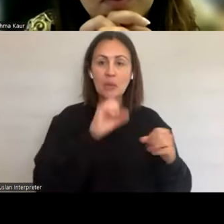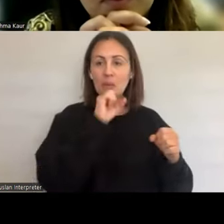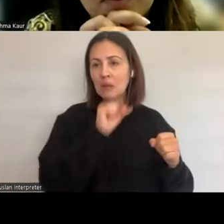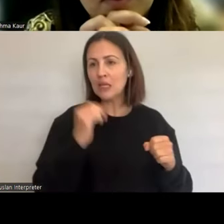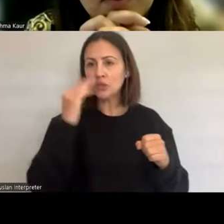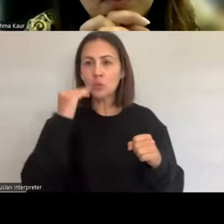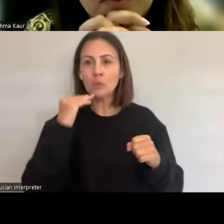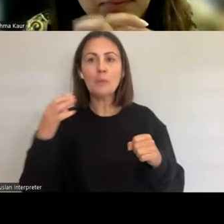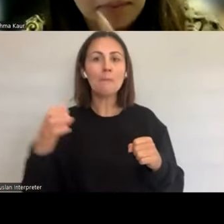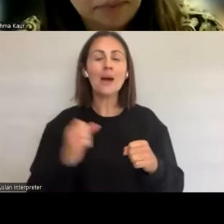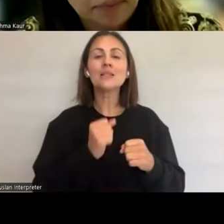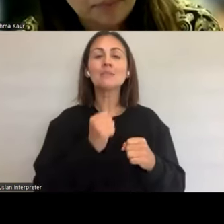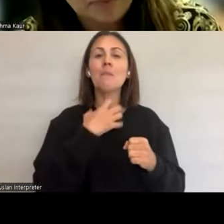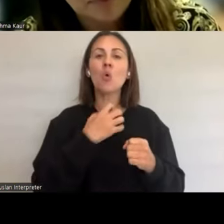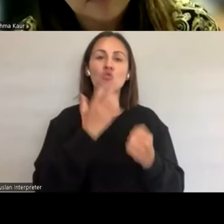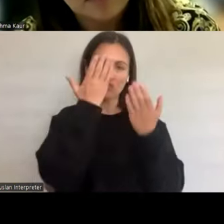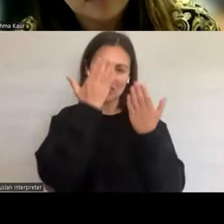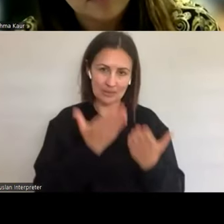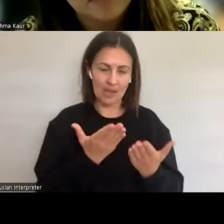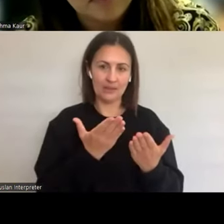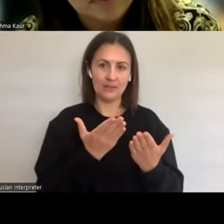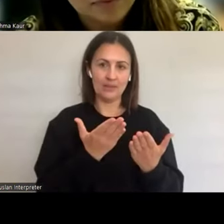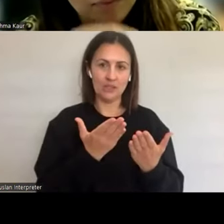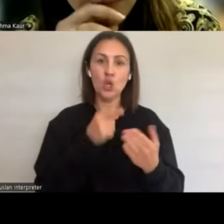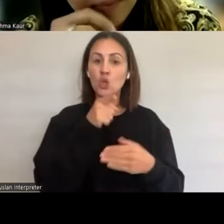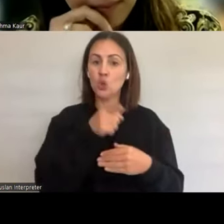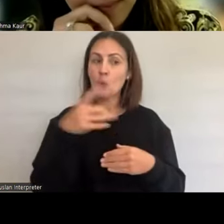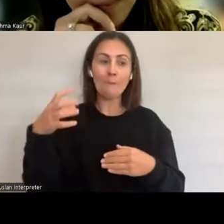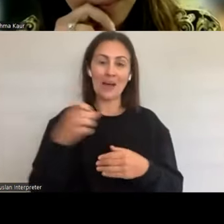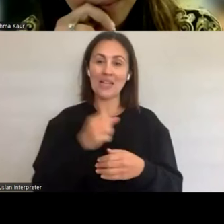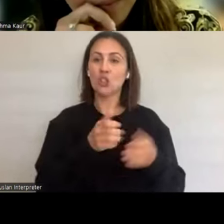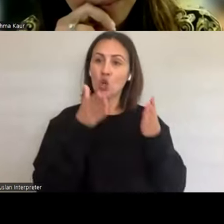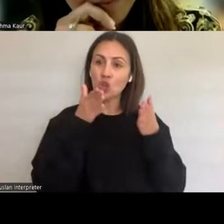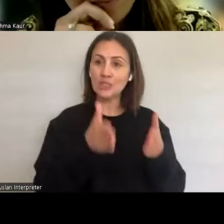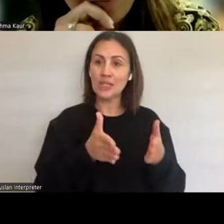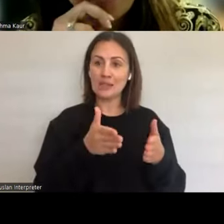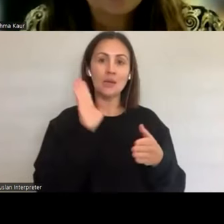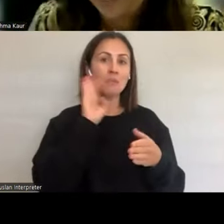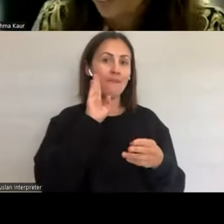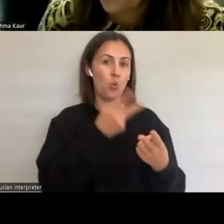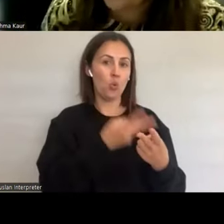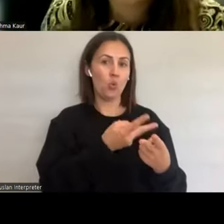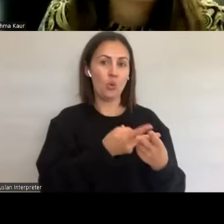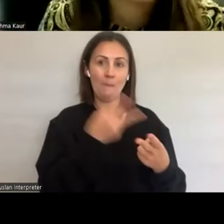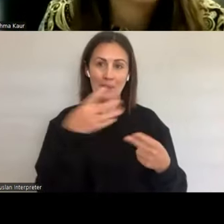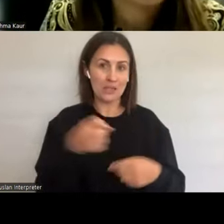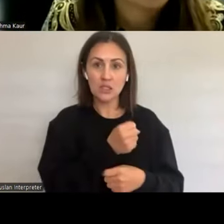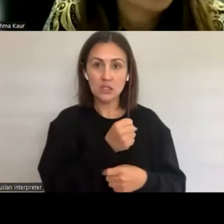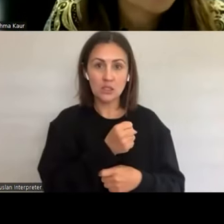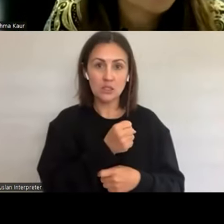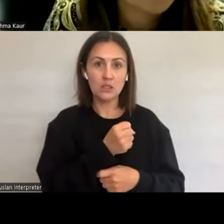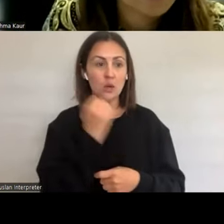consent models. I might I might handle to Karishma because I don't want to take up all of the space.